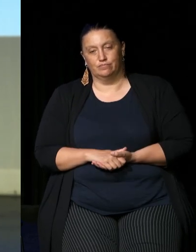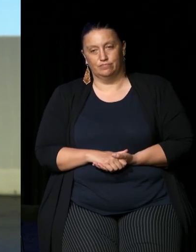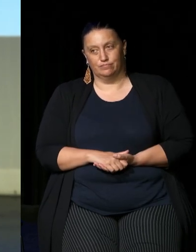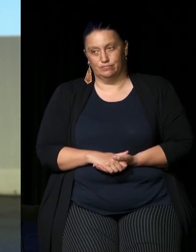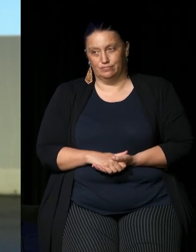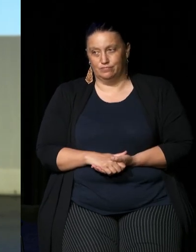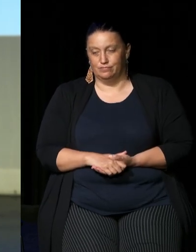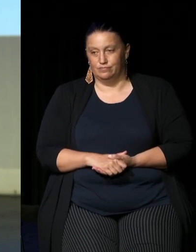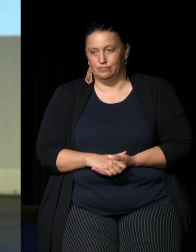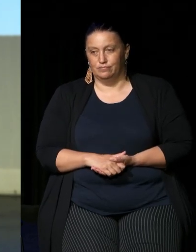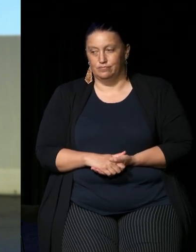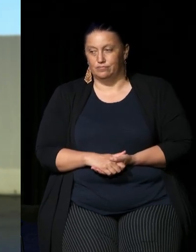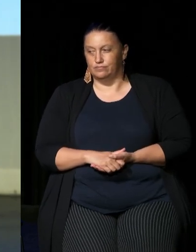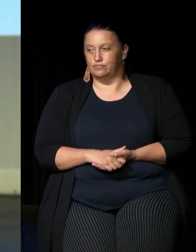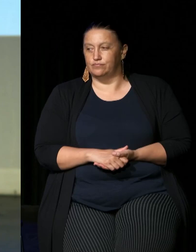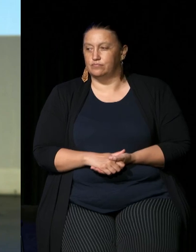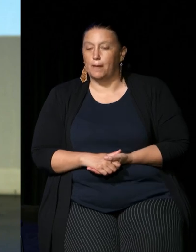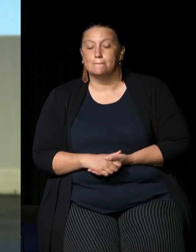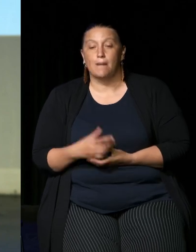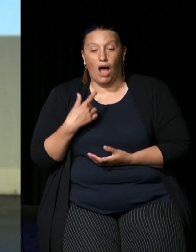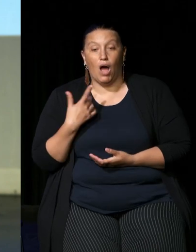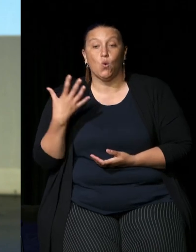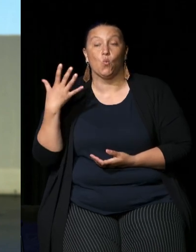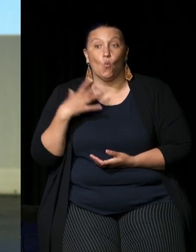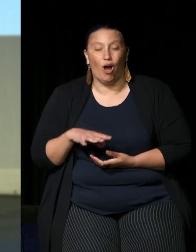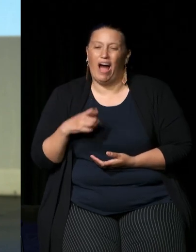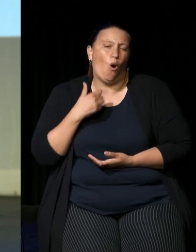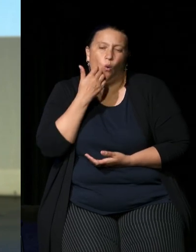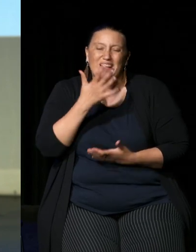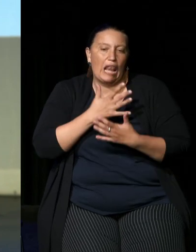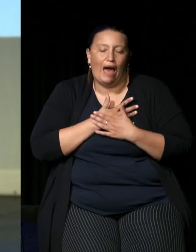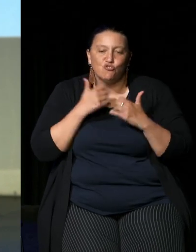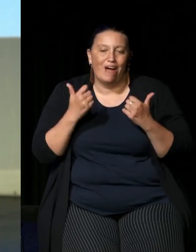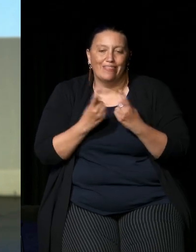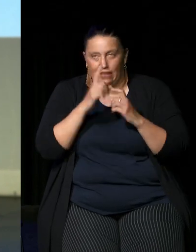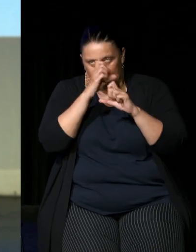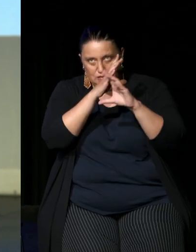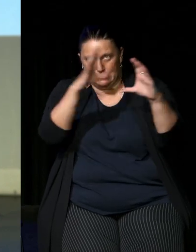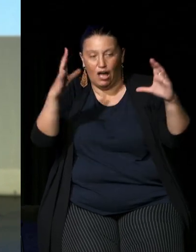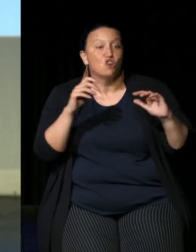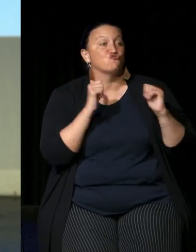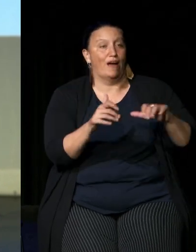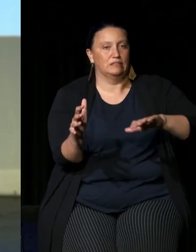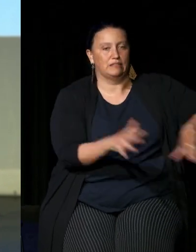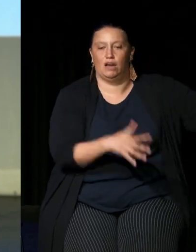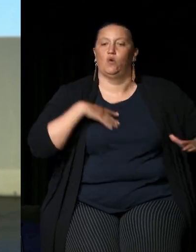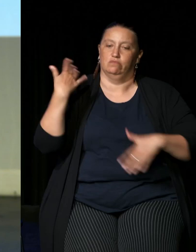will be as is as is my want to go great that's done now let's get on with the real work and